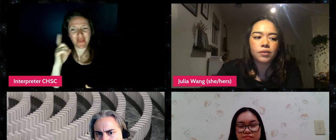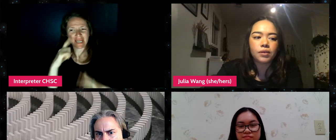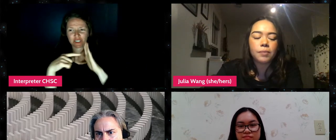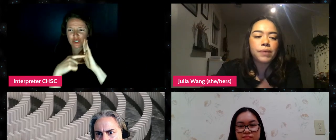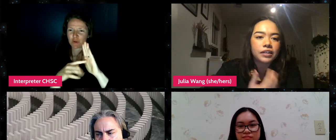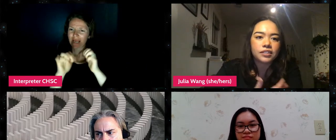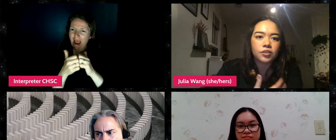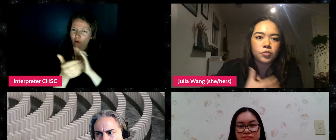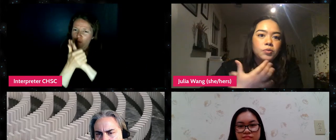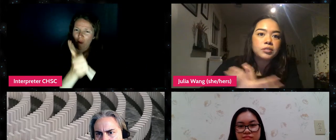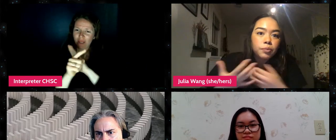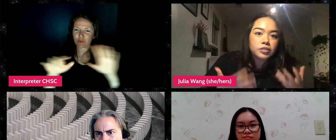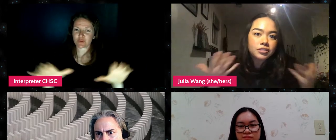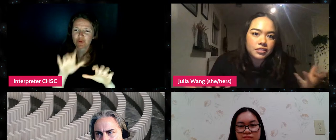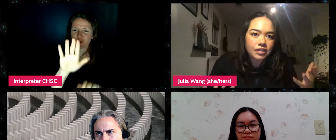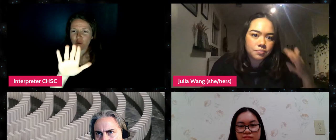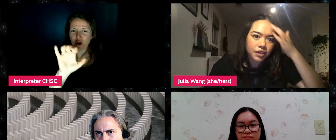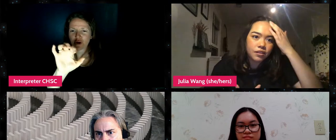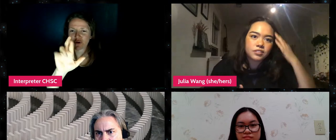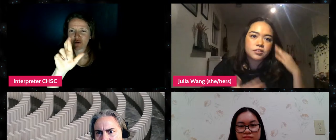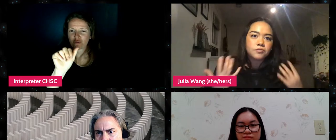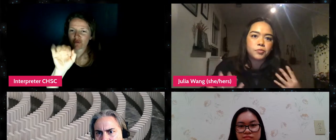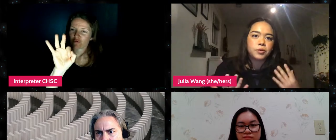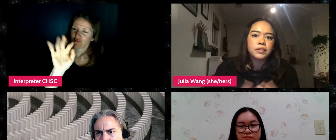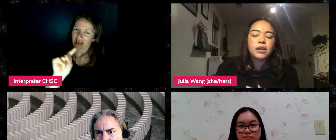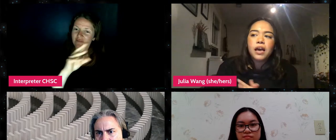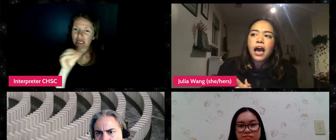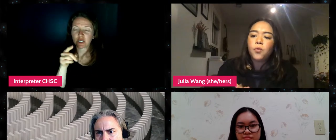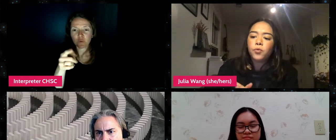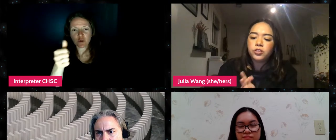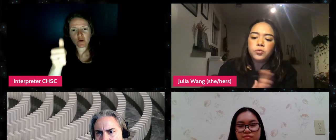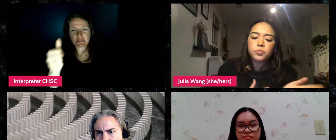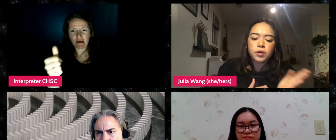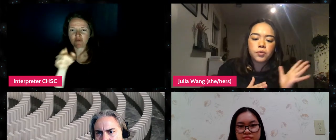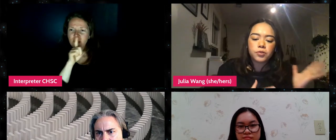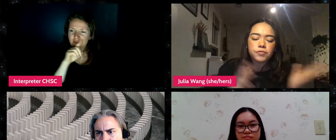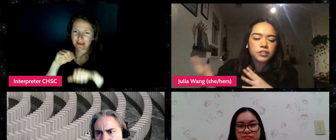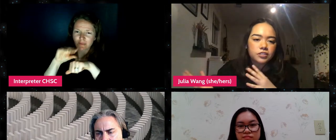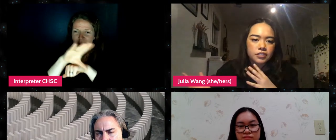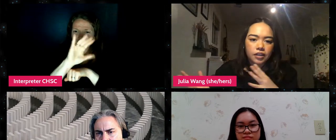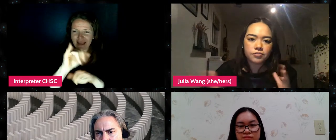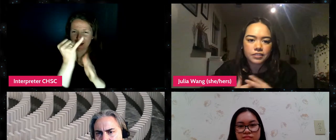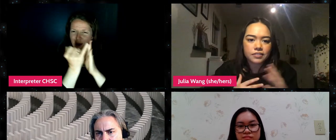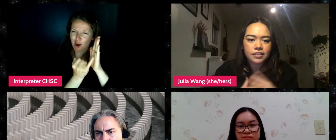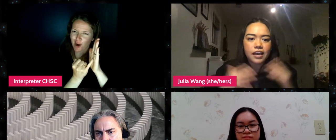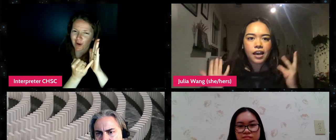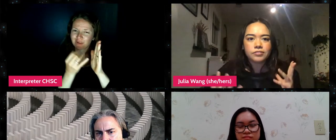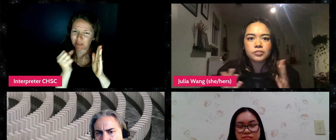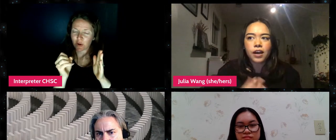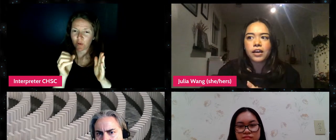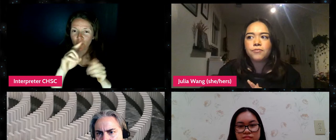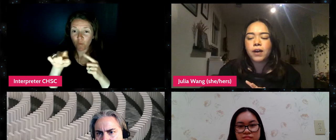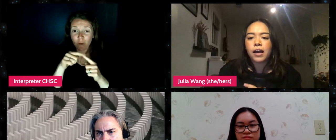the impact that you as a person has made on this art forum. And when you revealed yourself as Hevesh5,